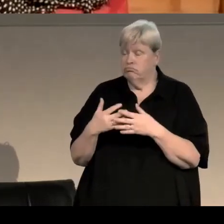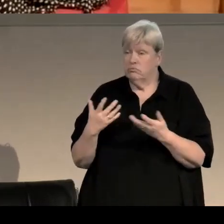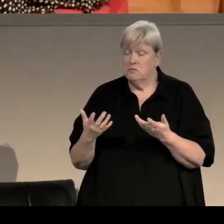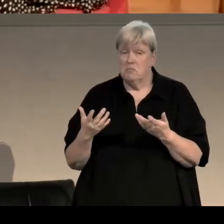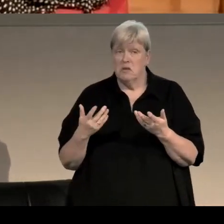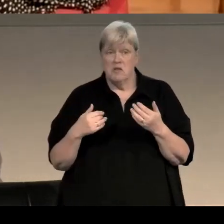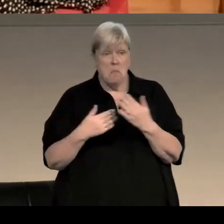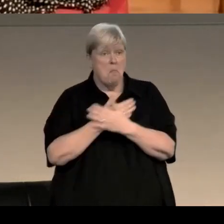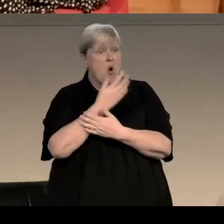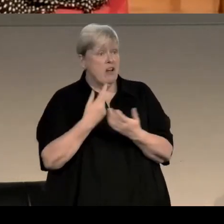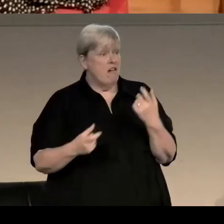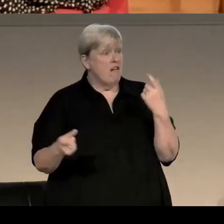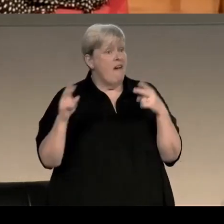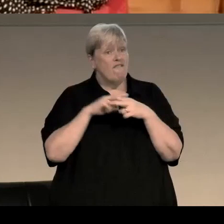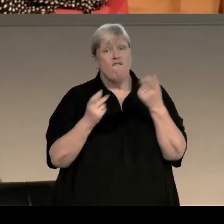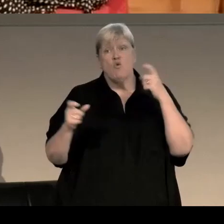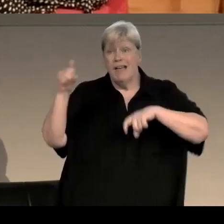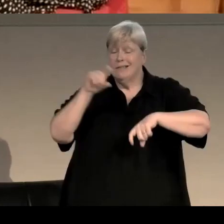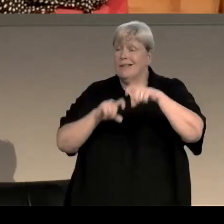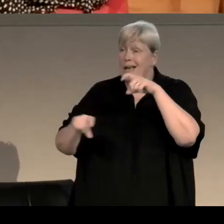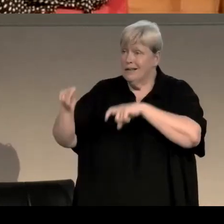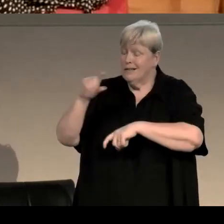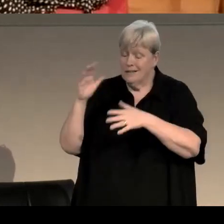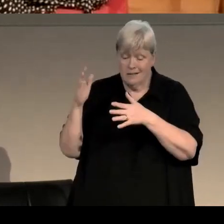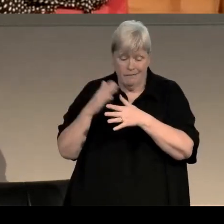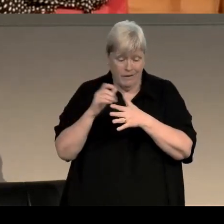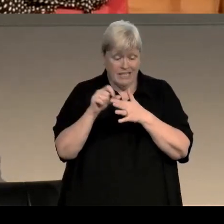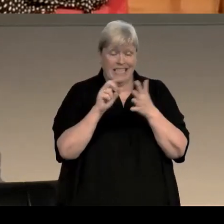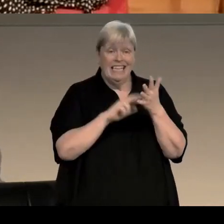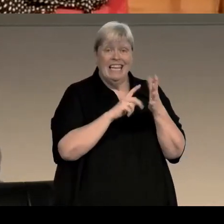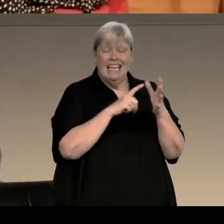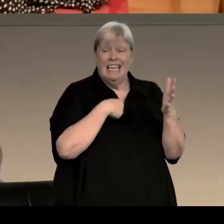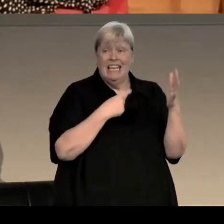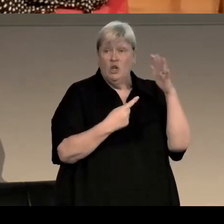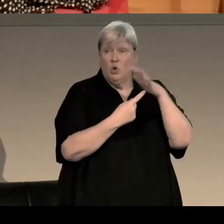because the first case, a first case where DNA was crucial evidence in the murder case